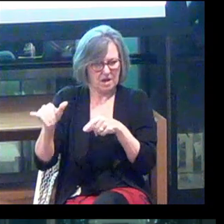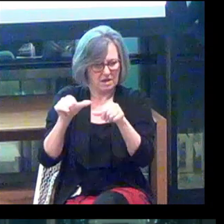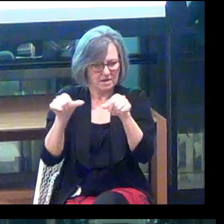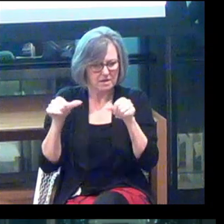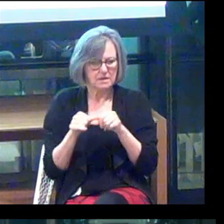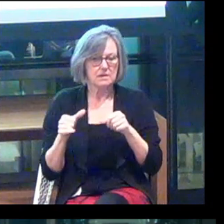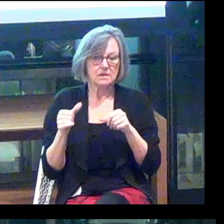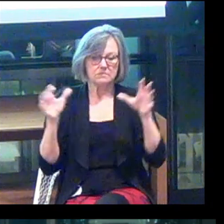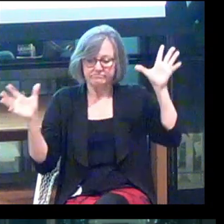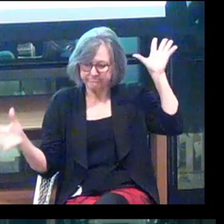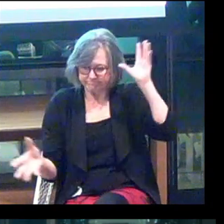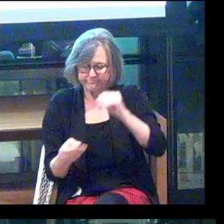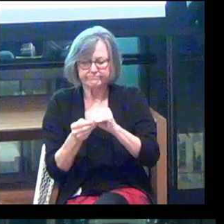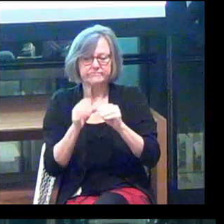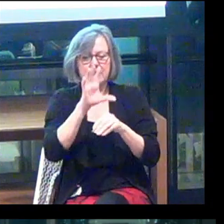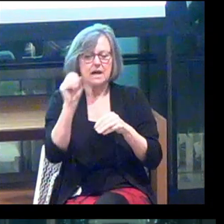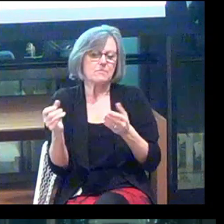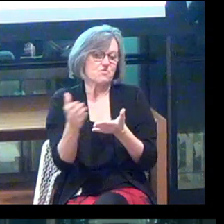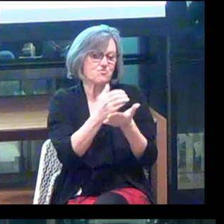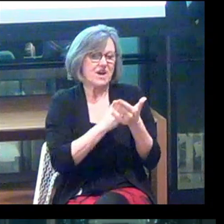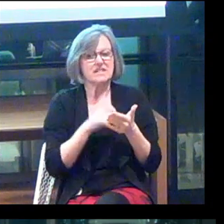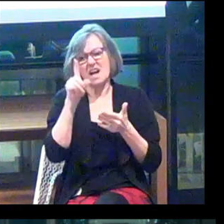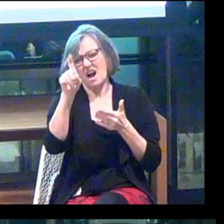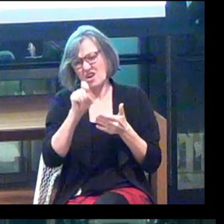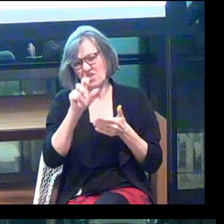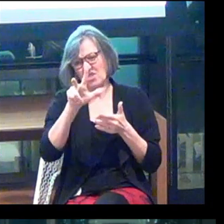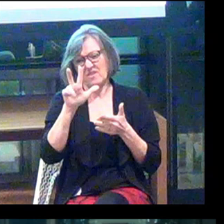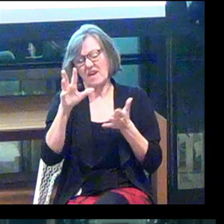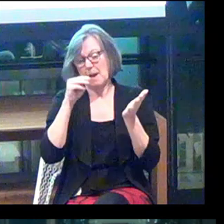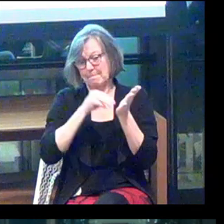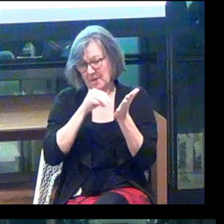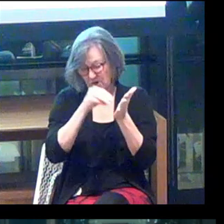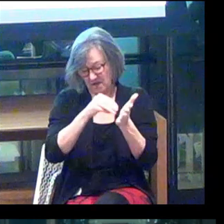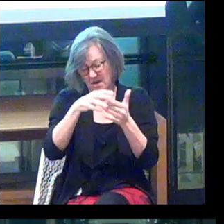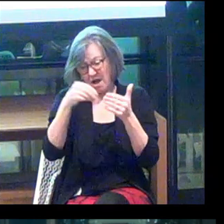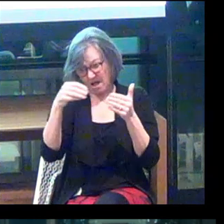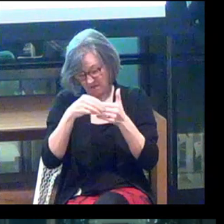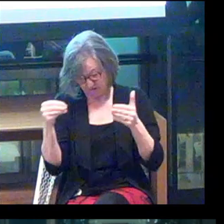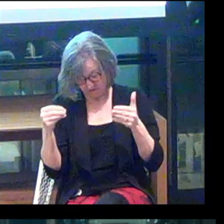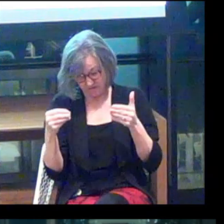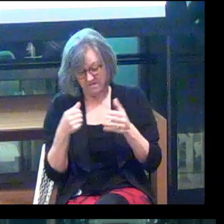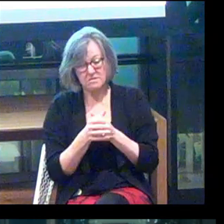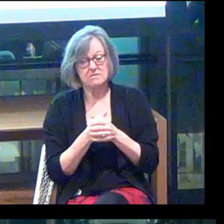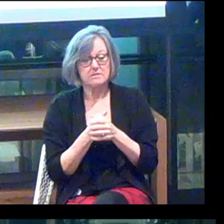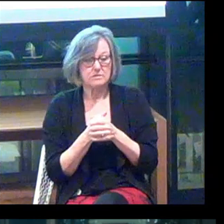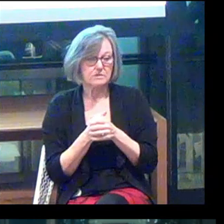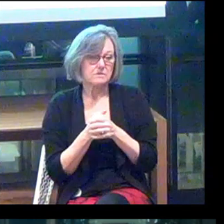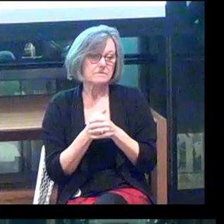Collectively, these companies have raised $135 million.